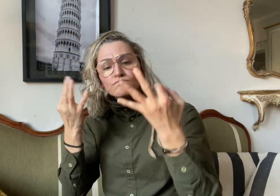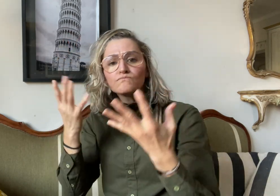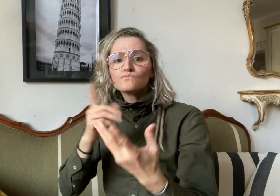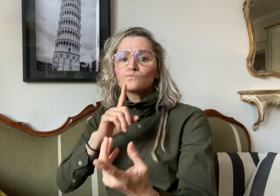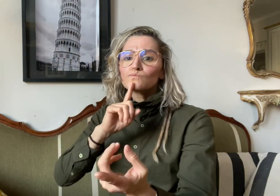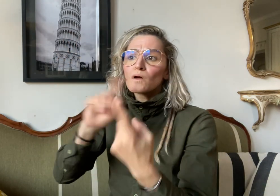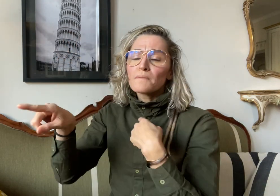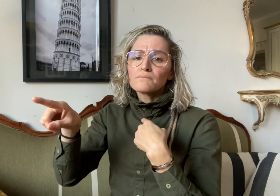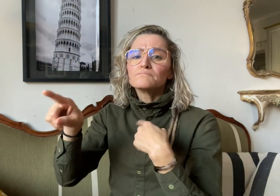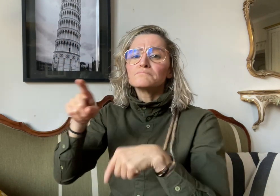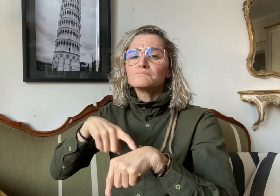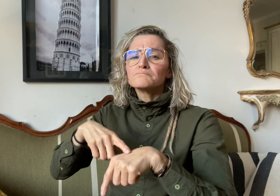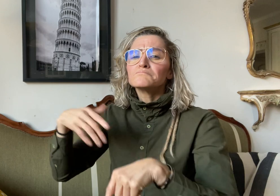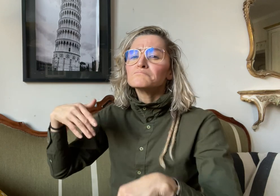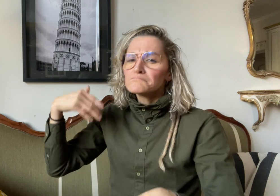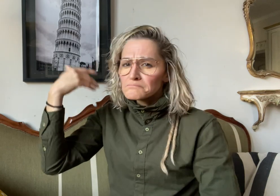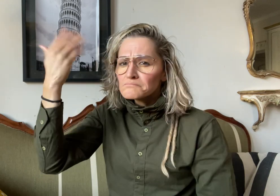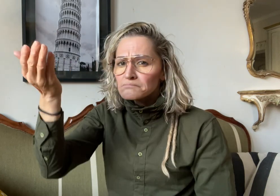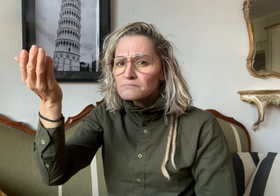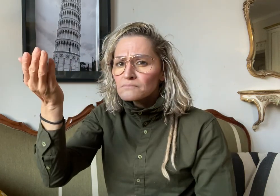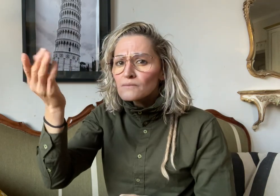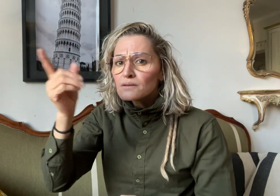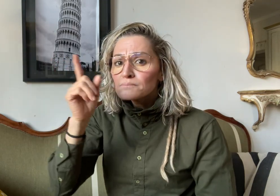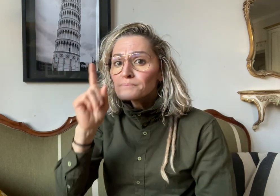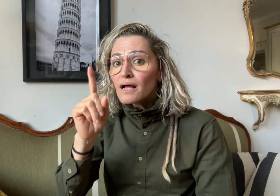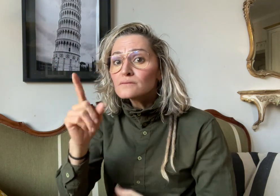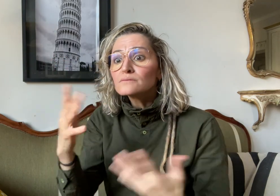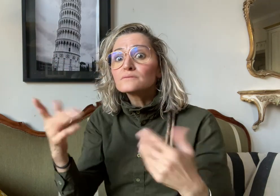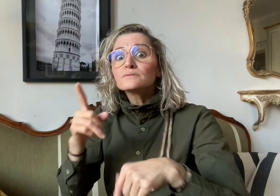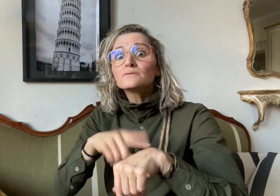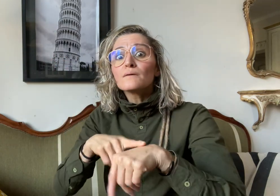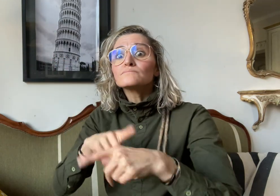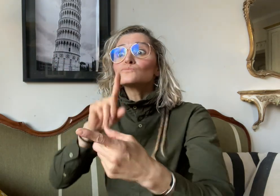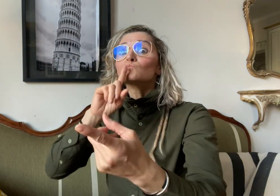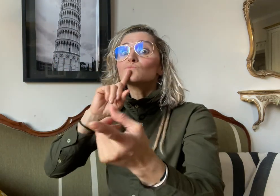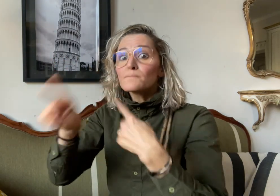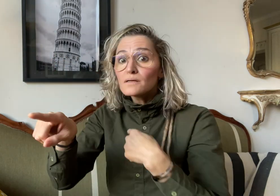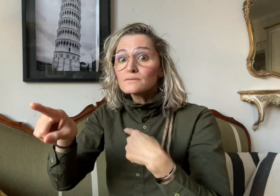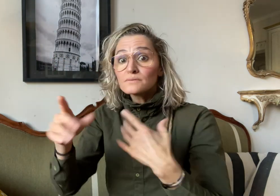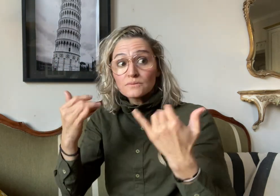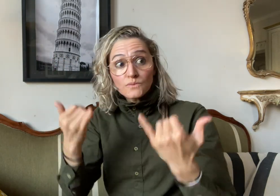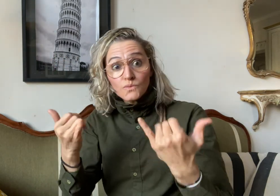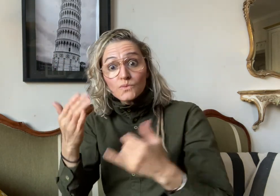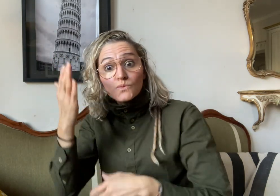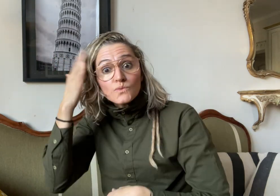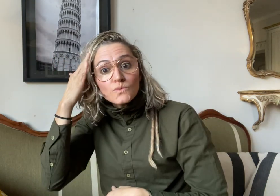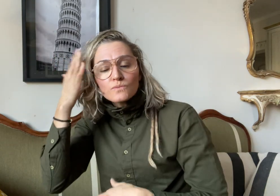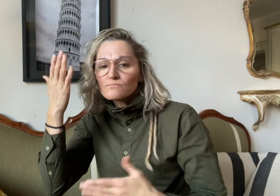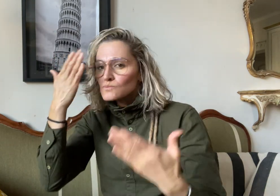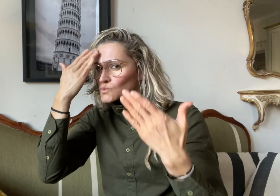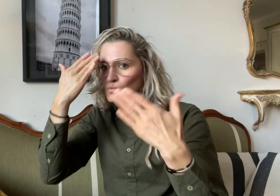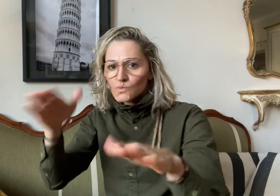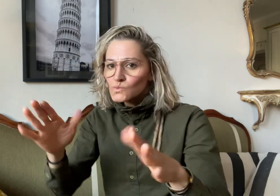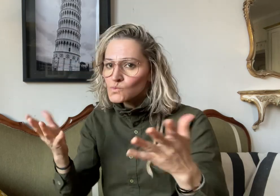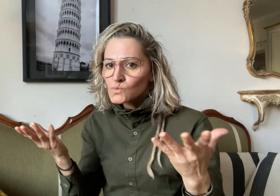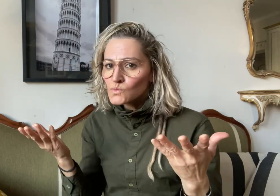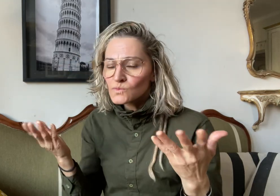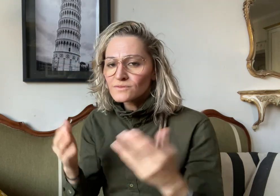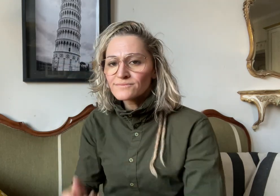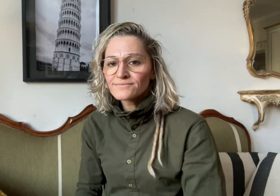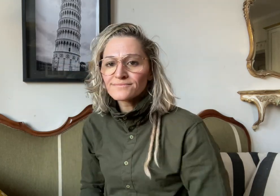their reply later. When this will happen is currently unknown.